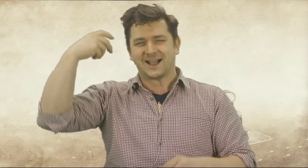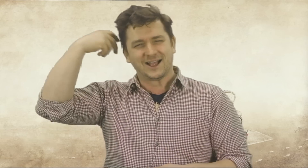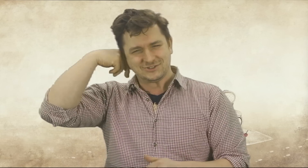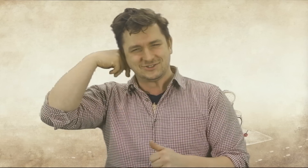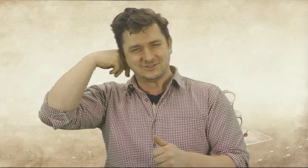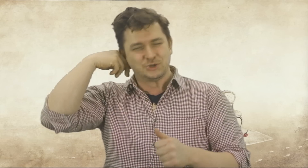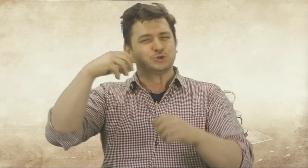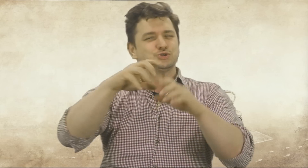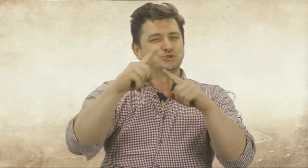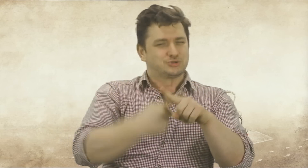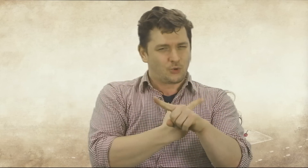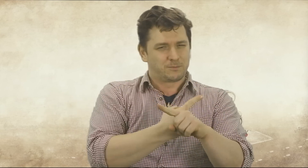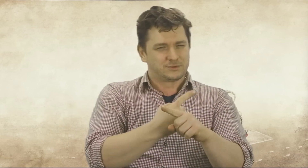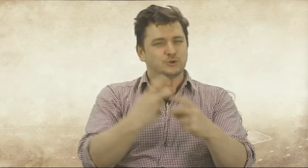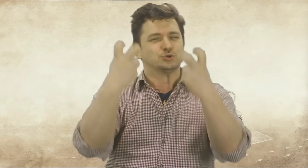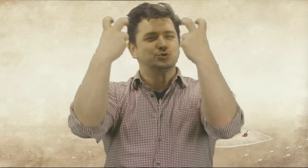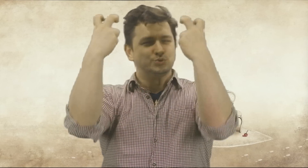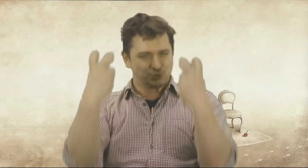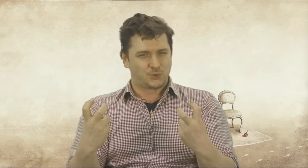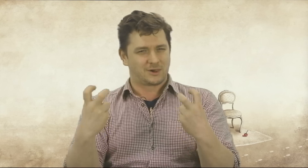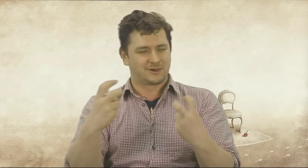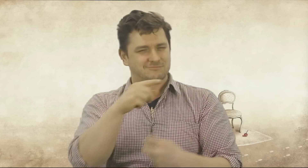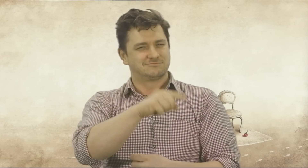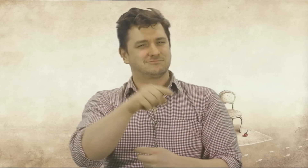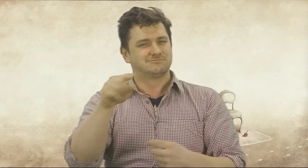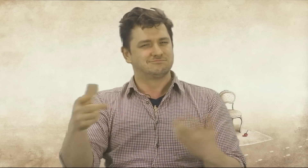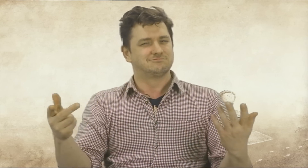„Kirsche, Staub, Stuhl“